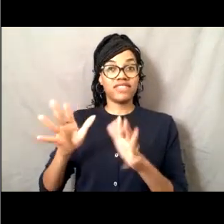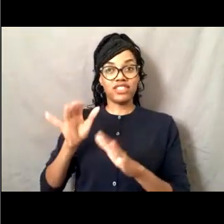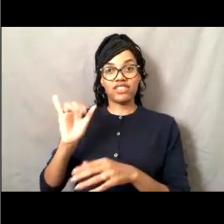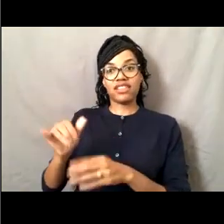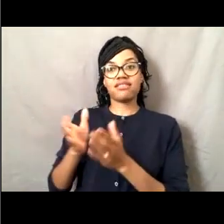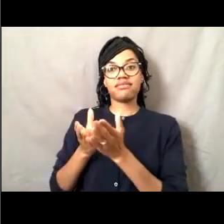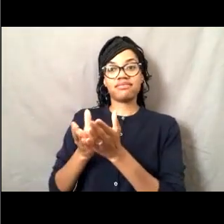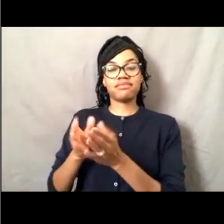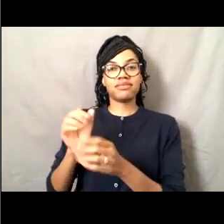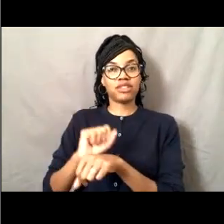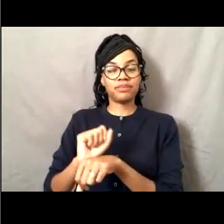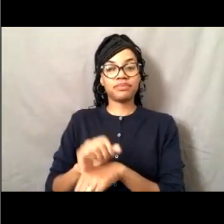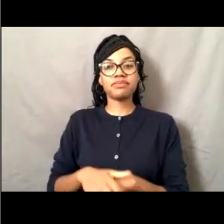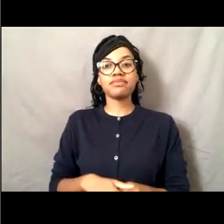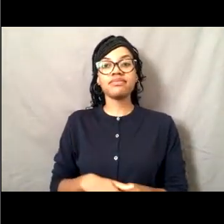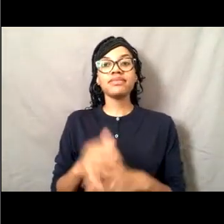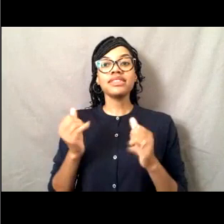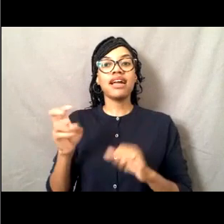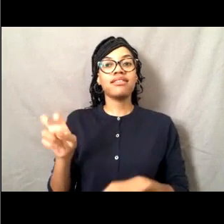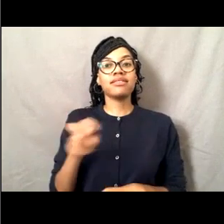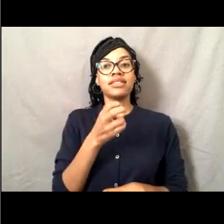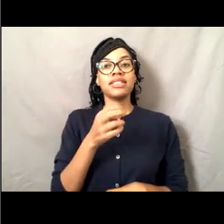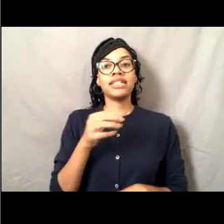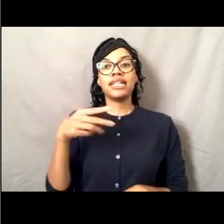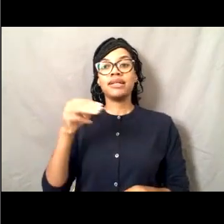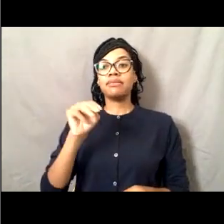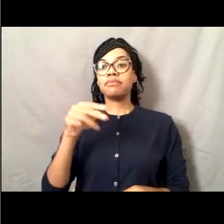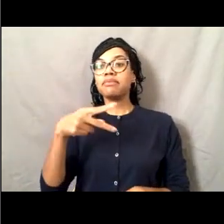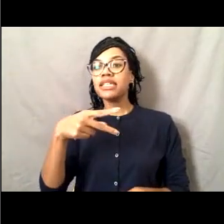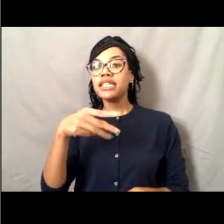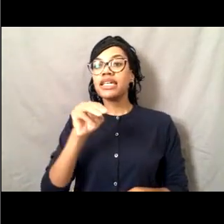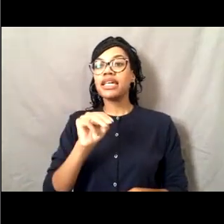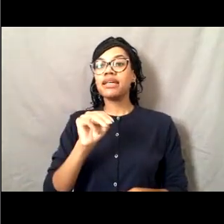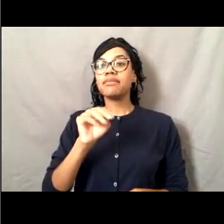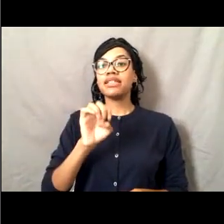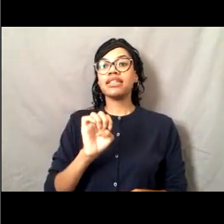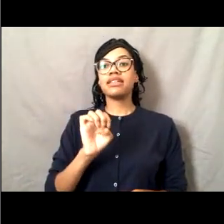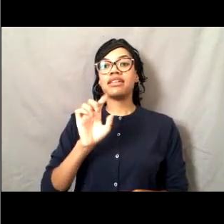And my role at PMEL is to really help the scientists at PML